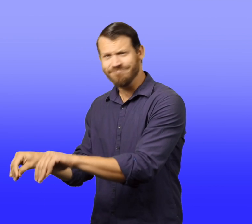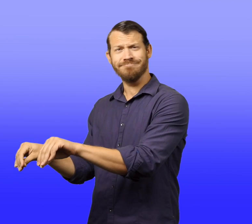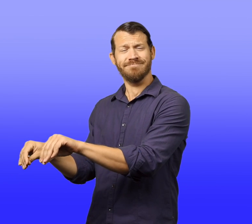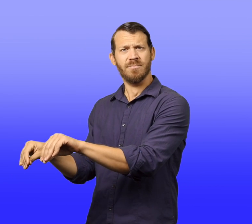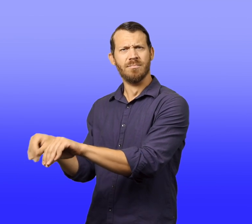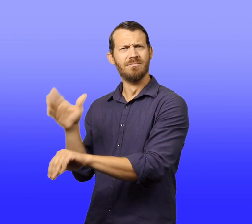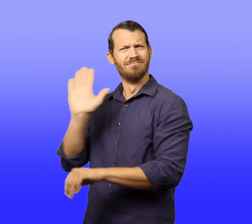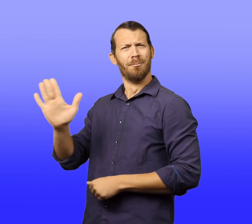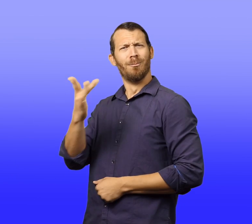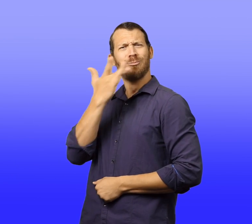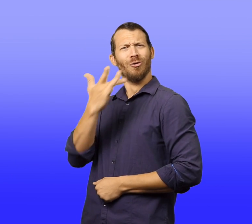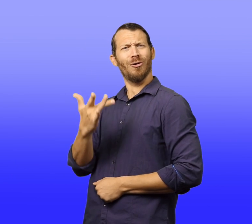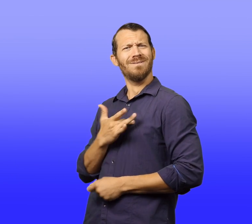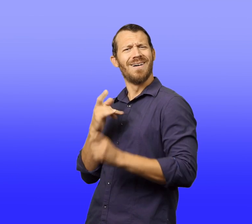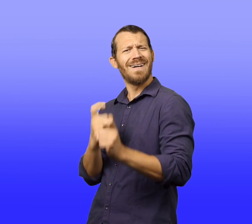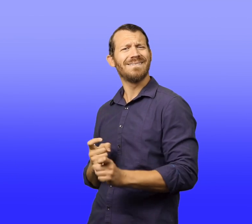"It's my birthday present," she said proudly.